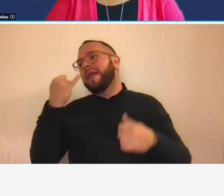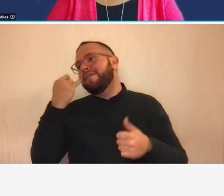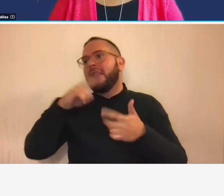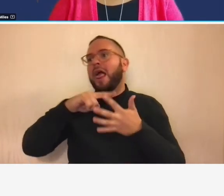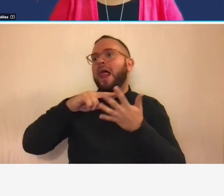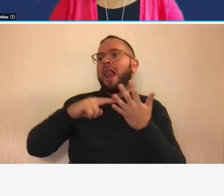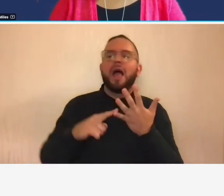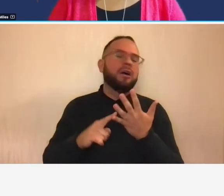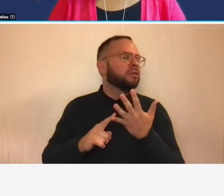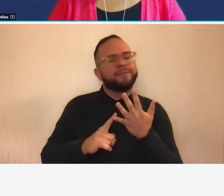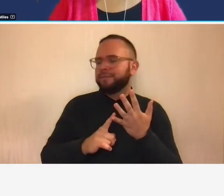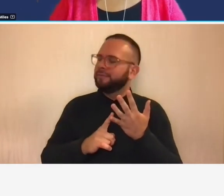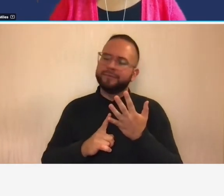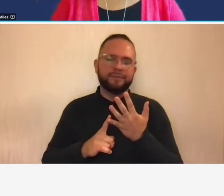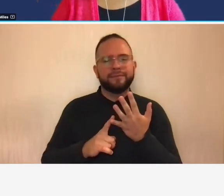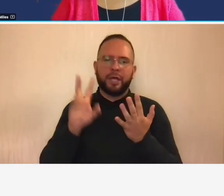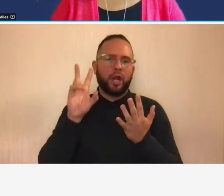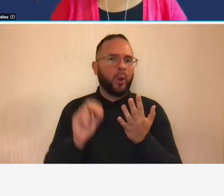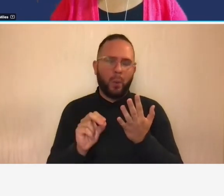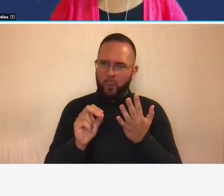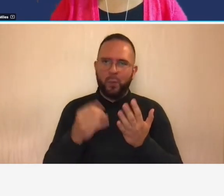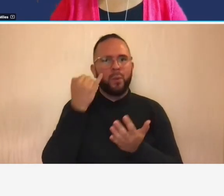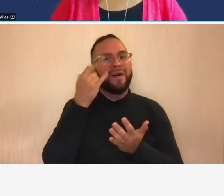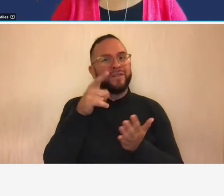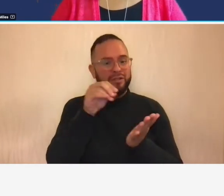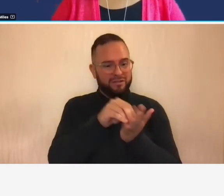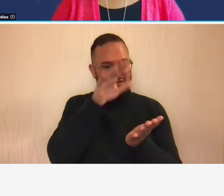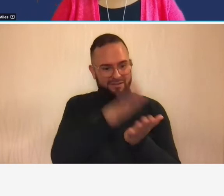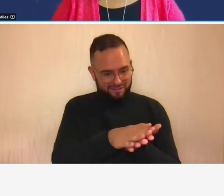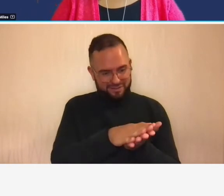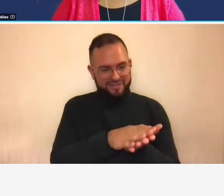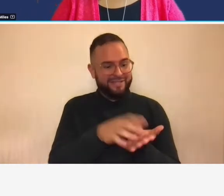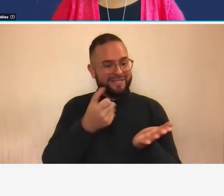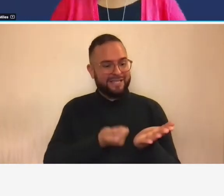so it's a show stopper to include these expressly unallowable costs in your overhead pool